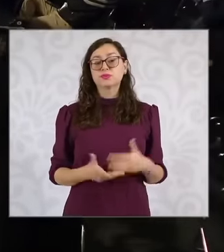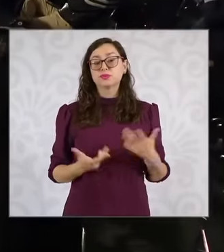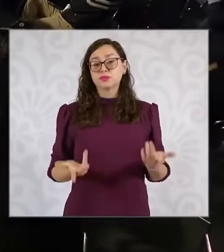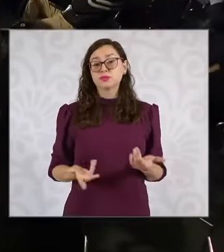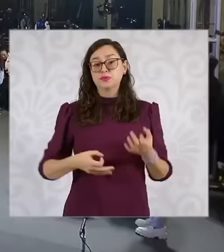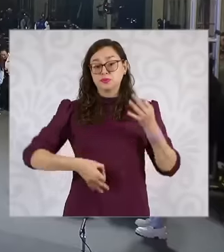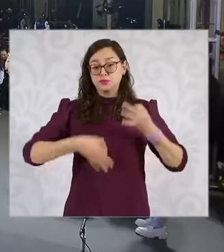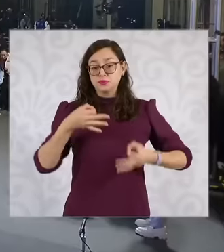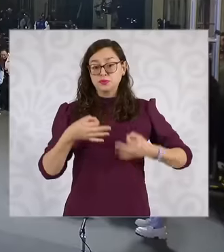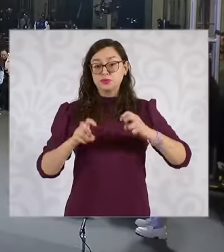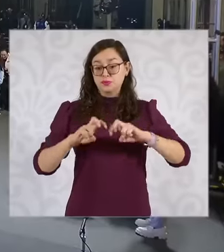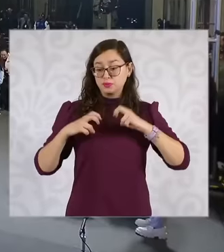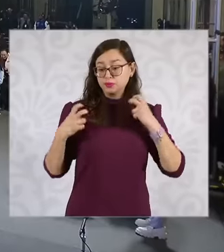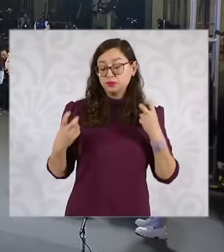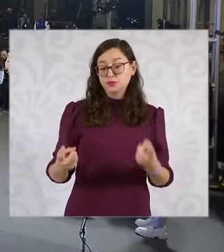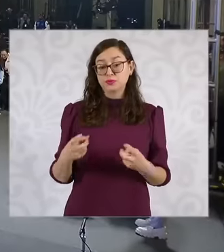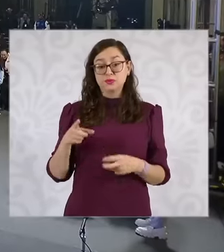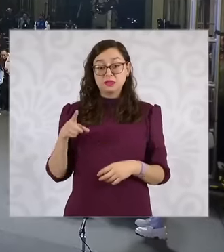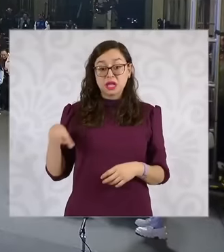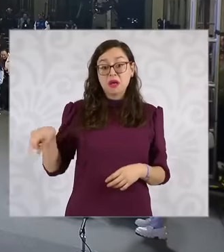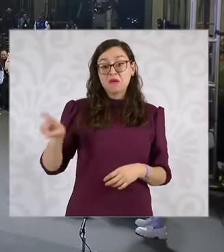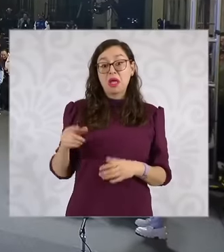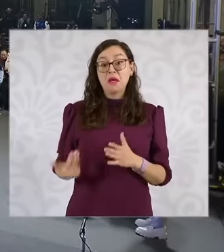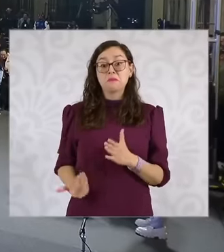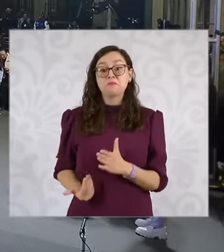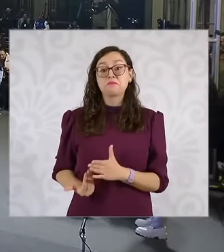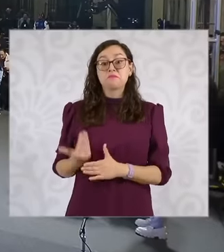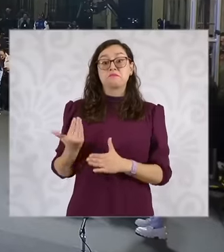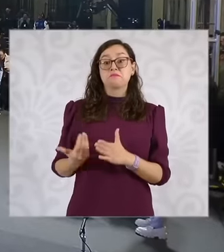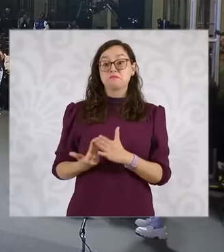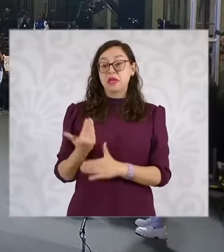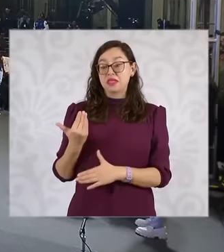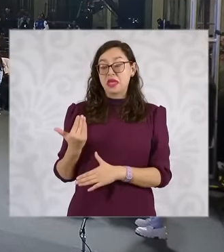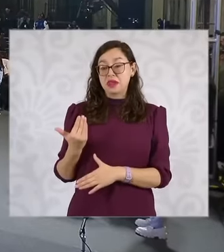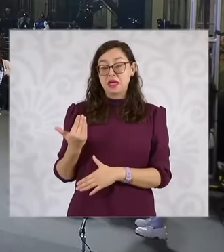from today they will give a morning conference at the same time as their